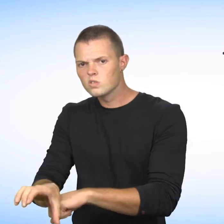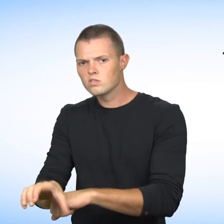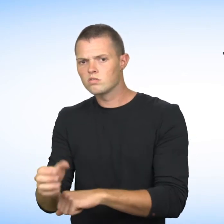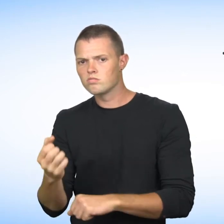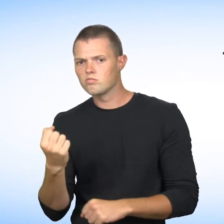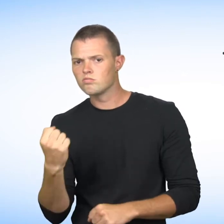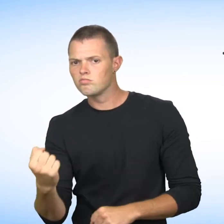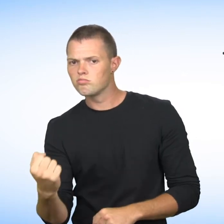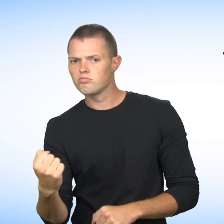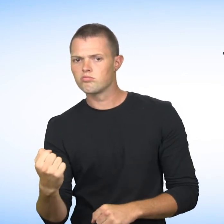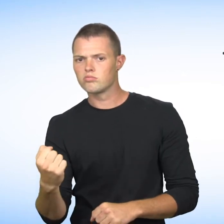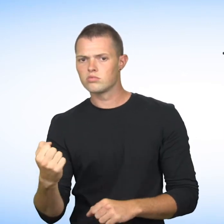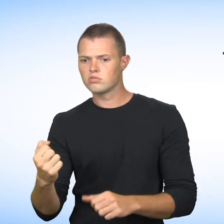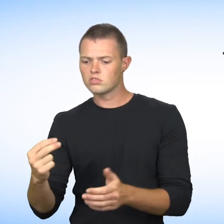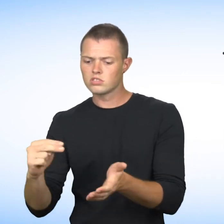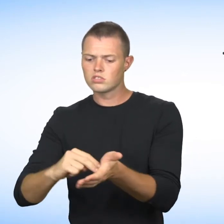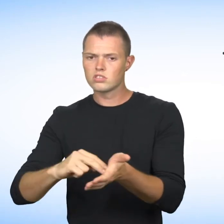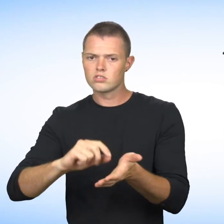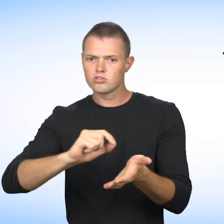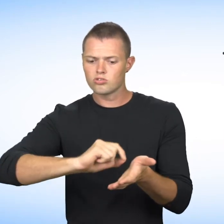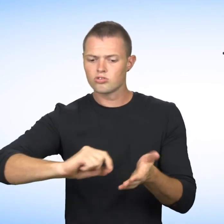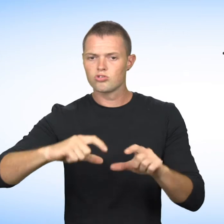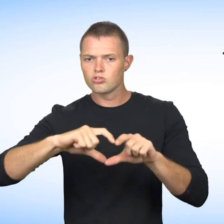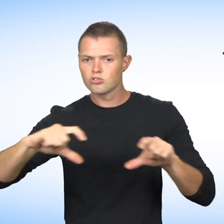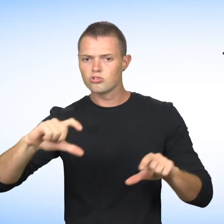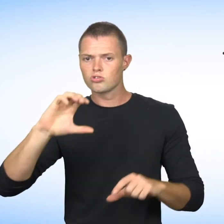force you under threat